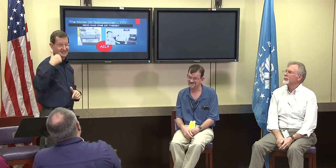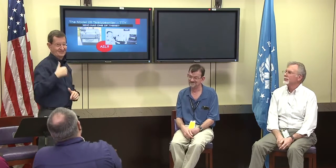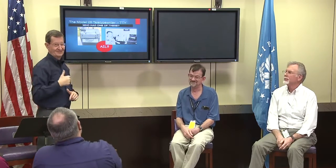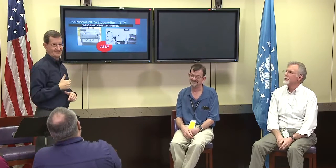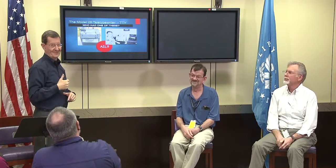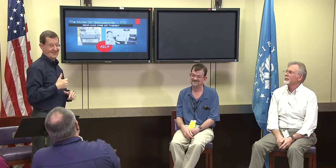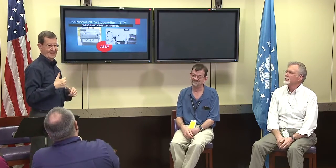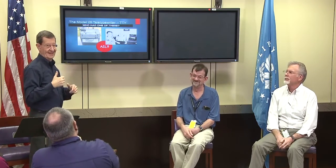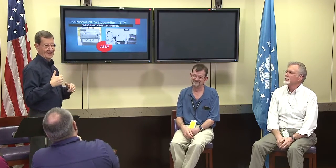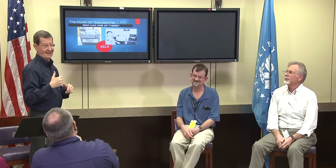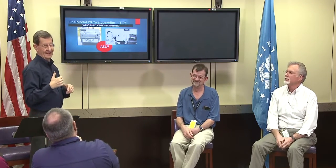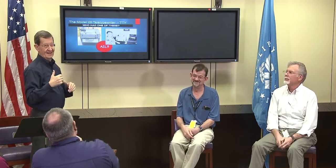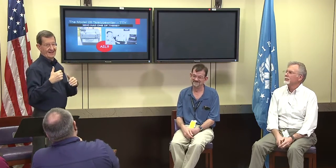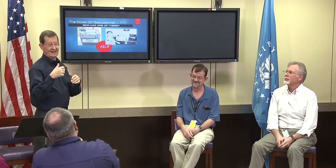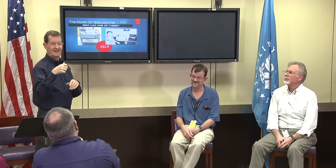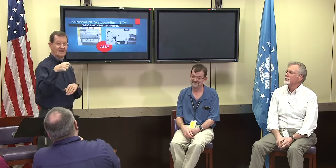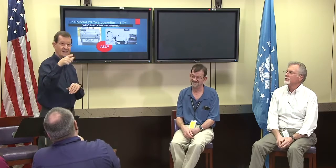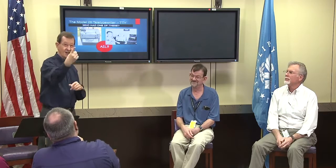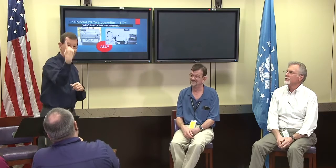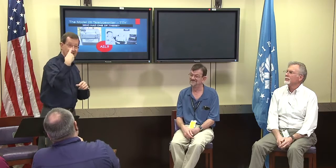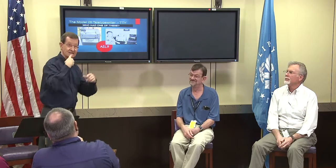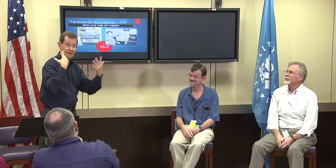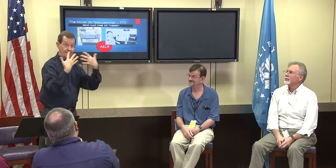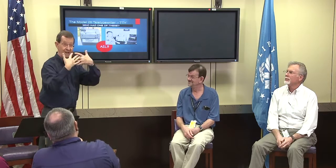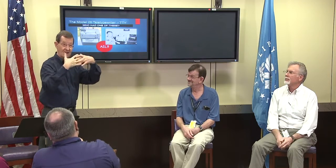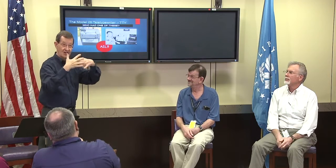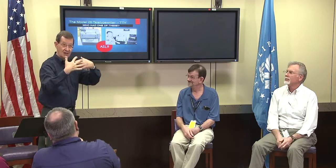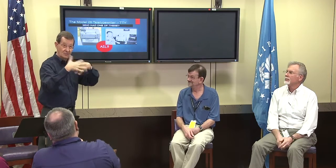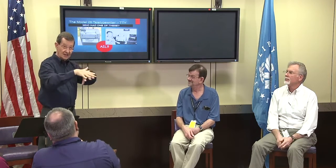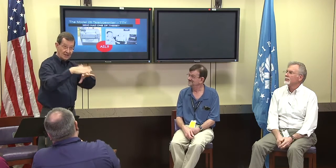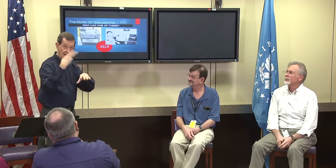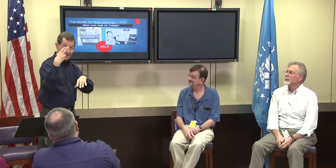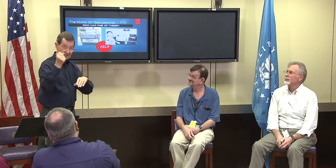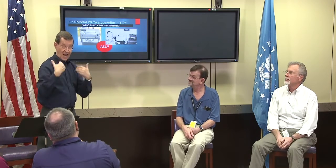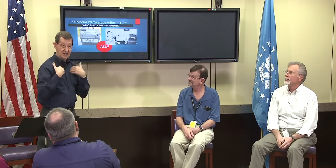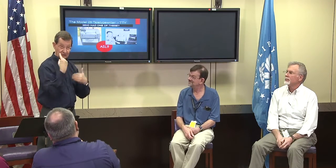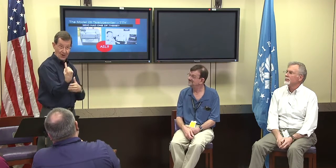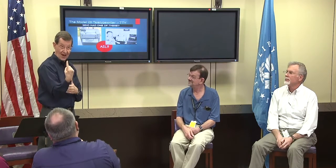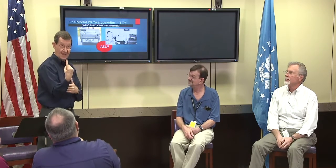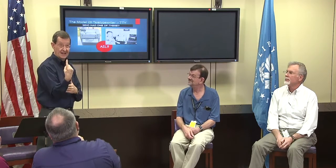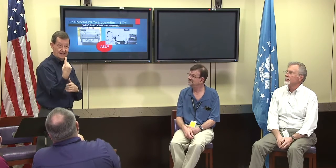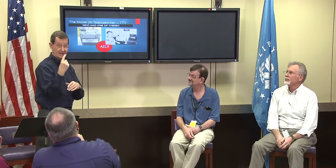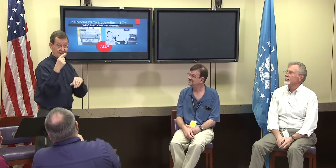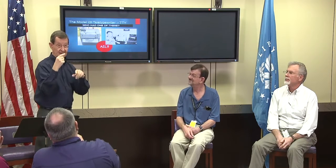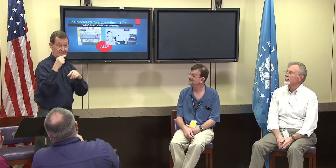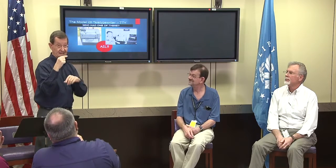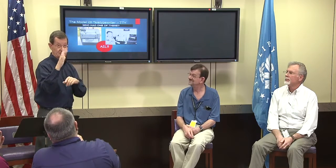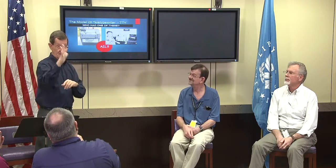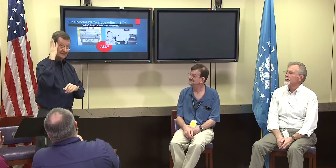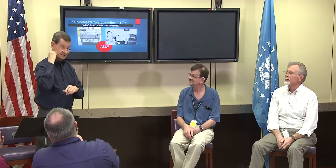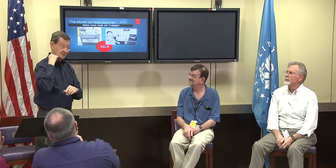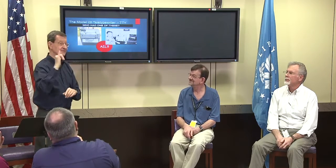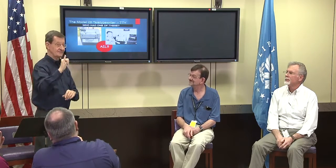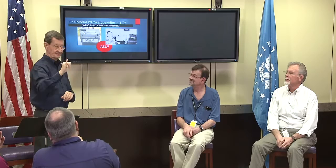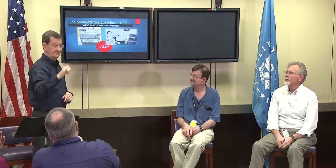It depends on what generation you are from. I remember in my high school,